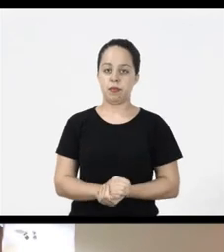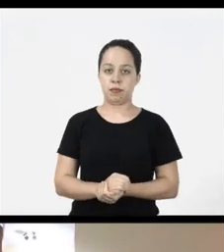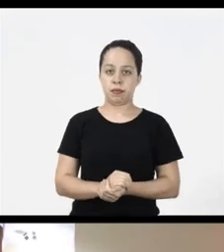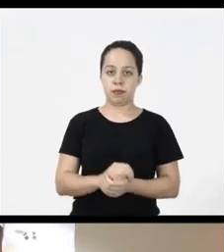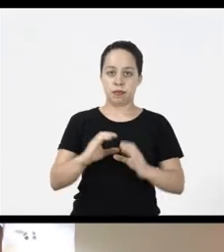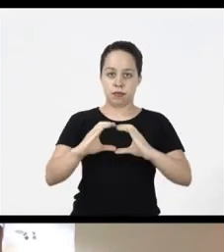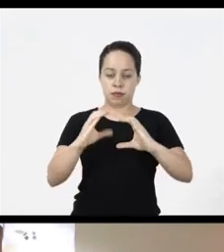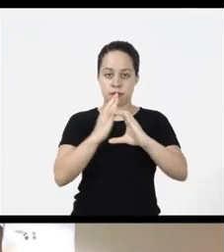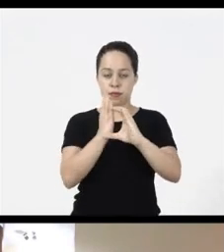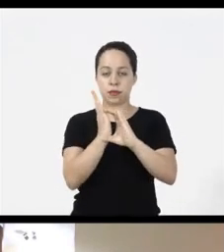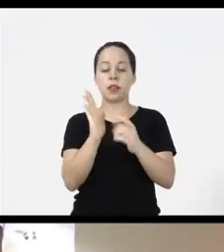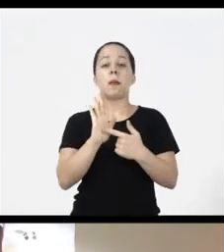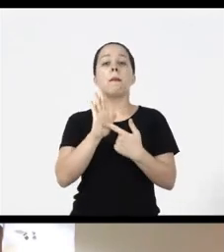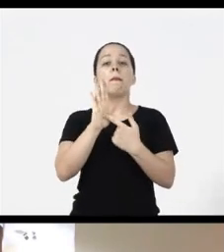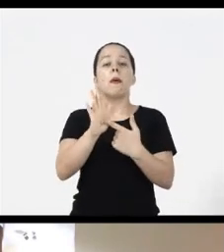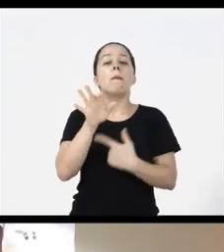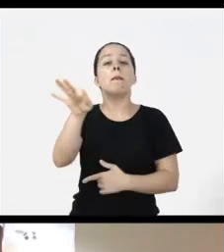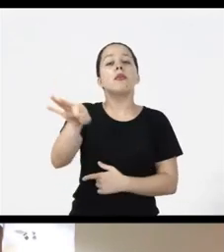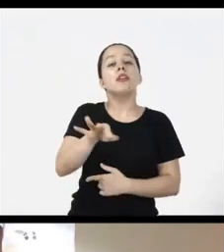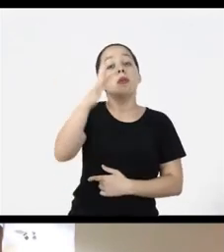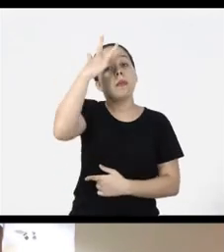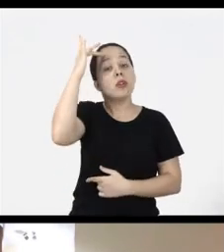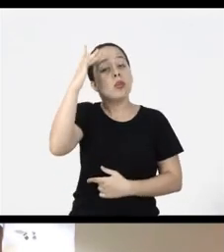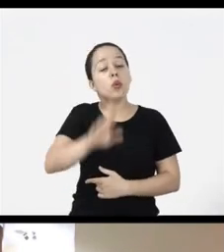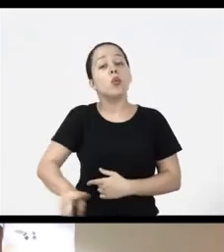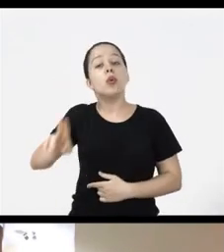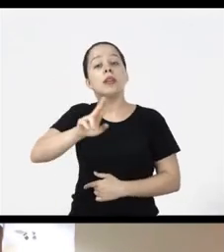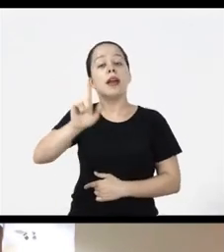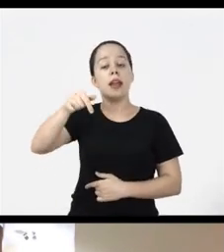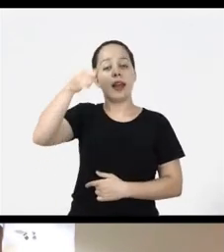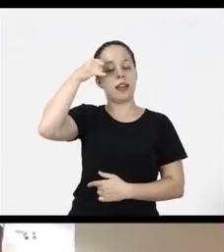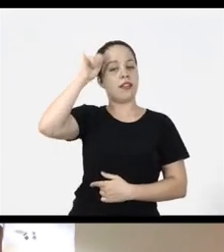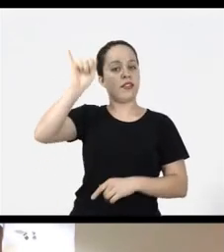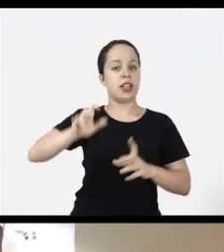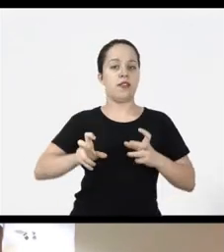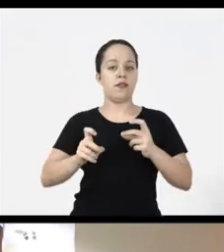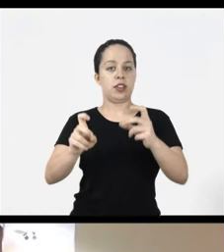right The graph shows the percentage of antivirus users